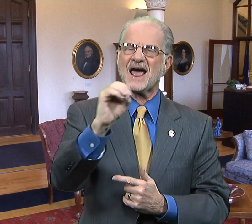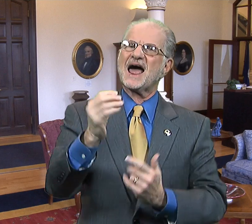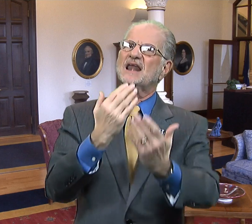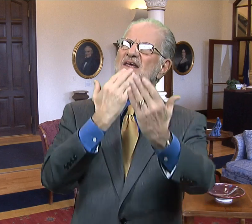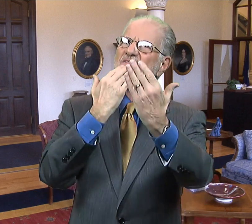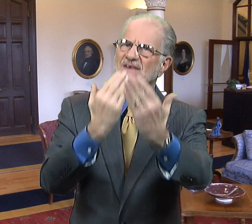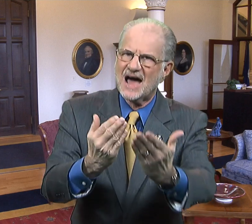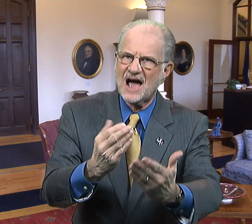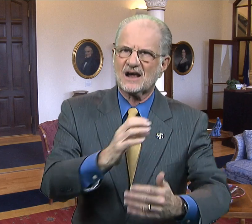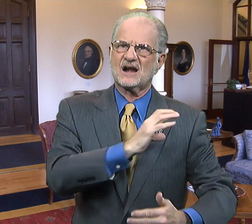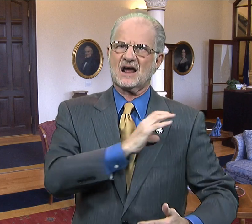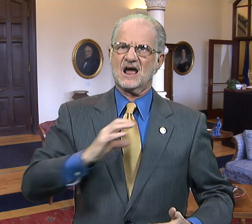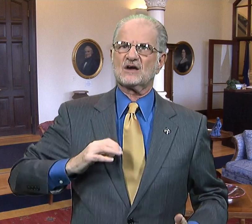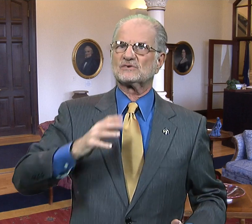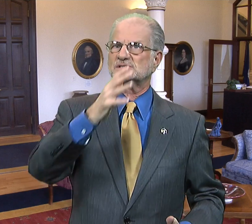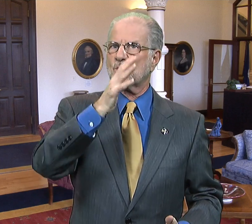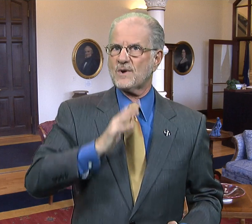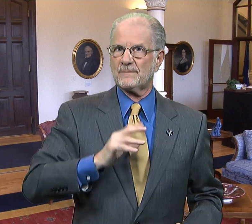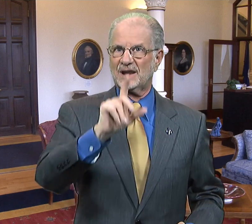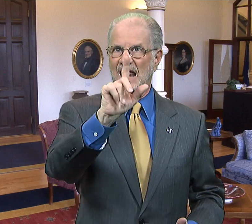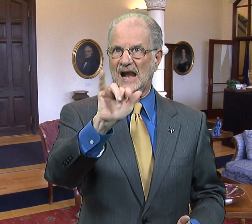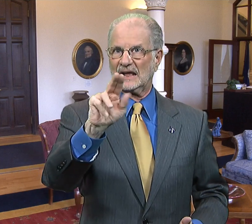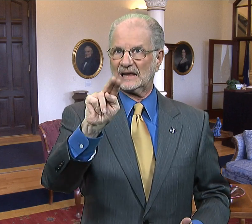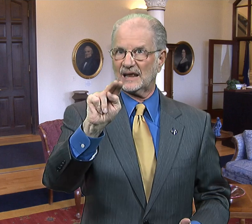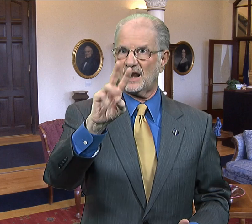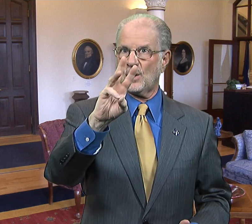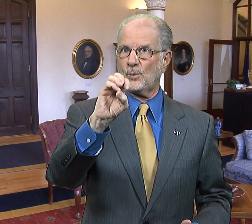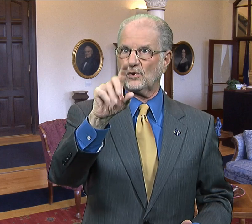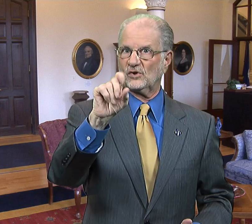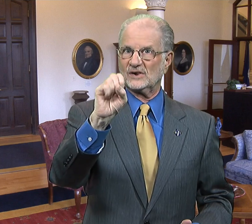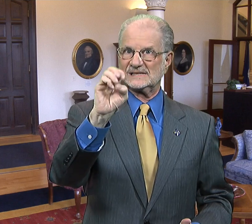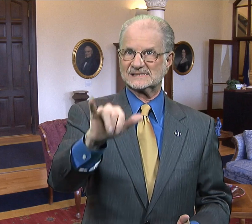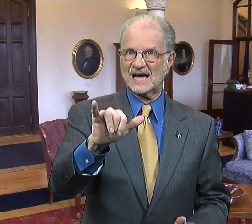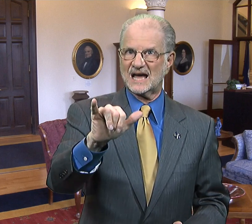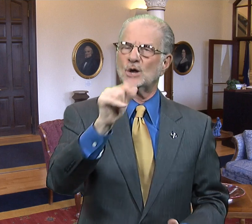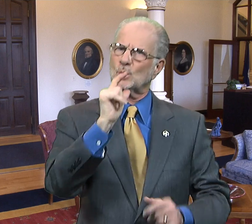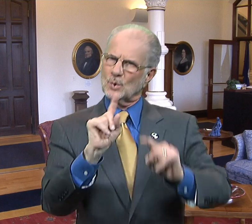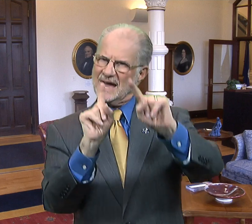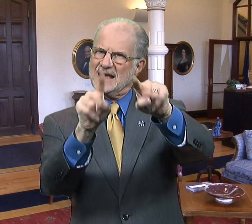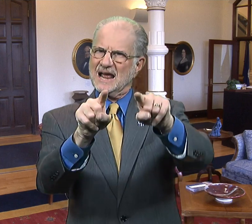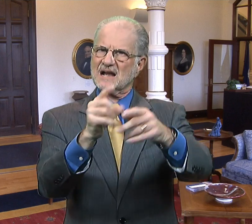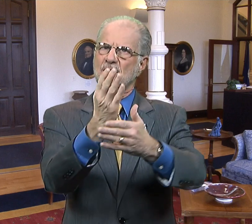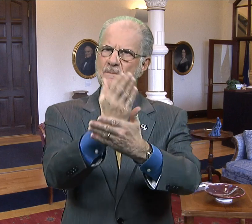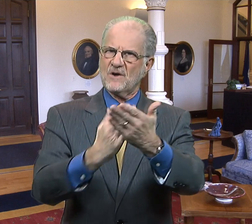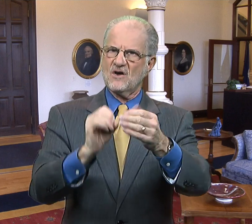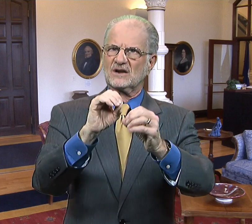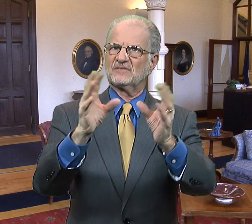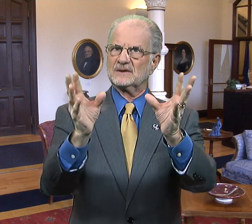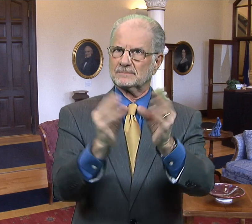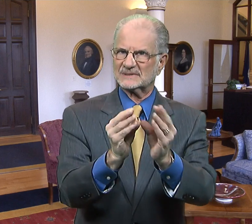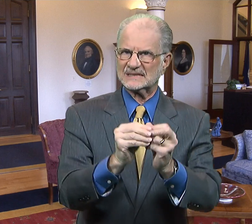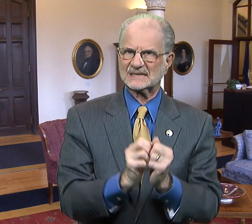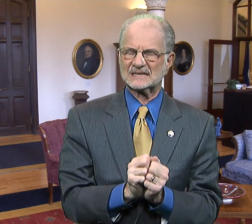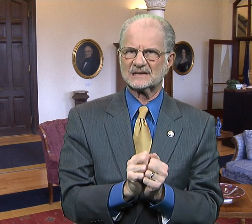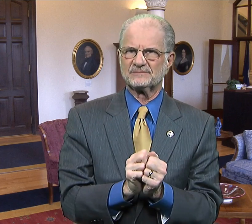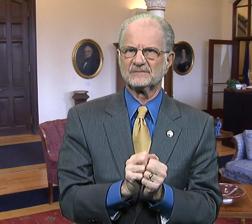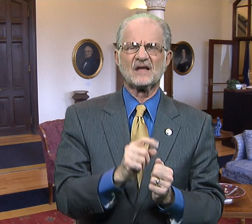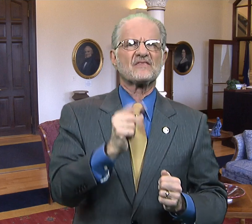and thanked Congresswoman Lynn Woolsey who attended part of the meeting.